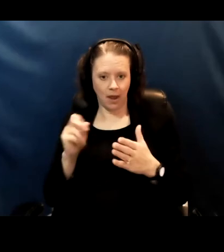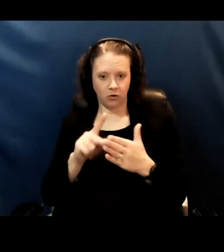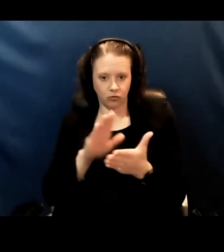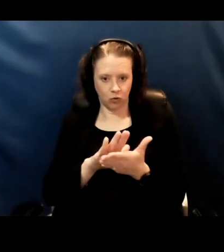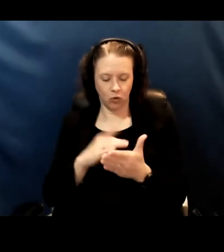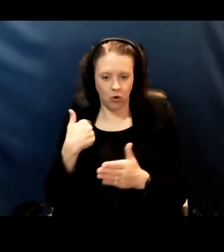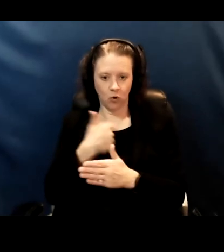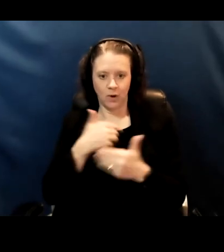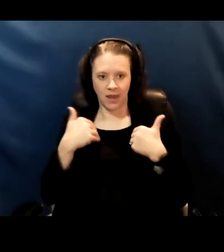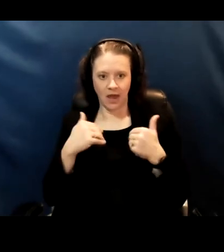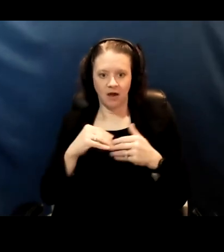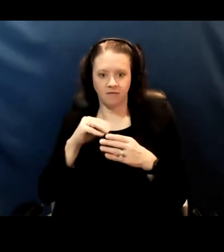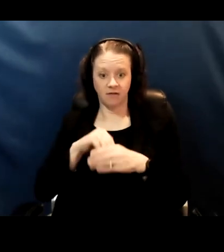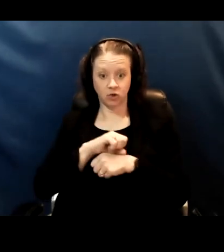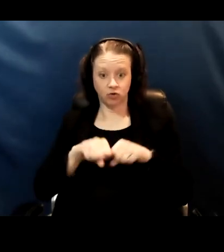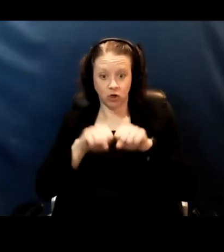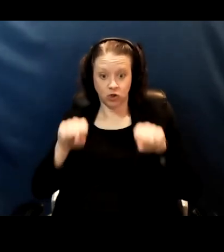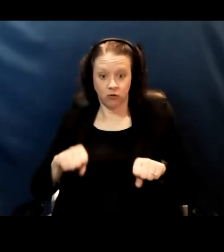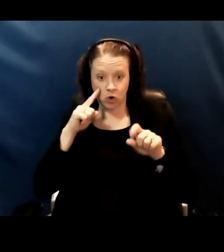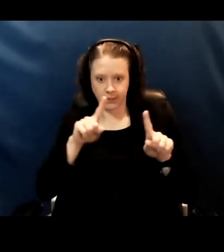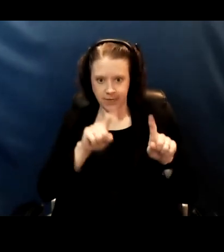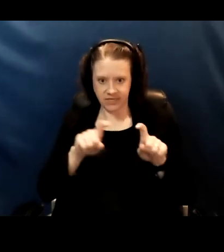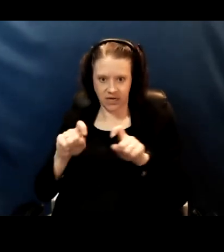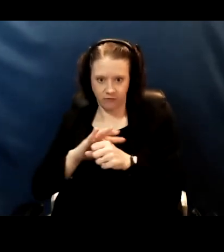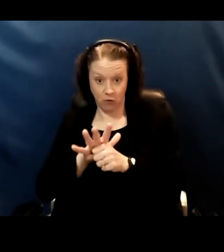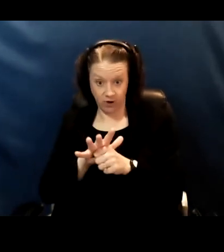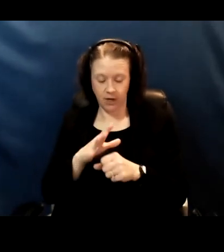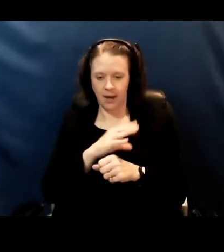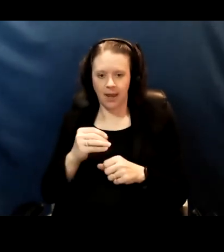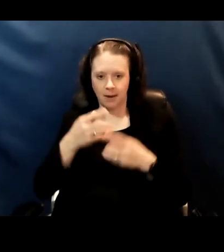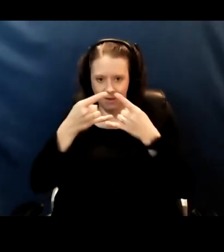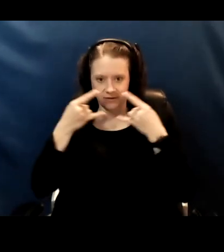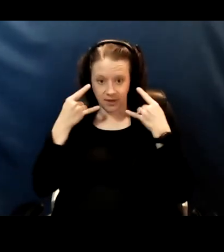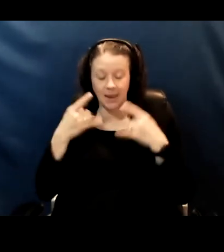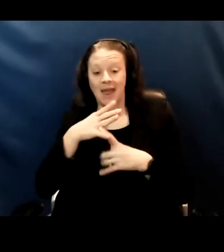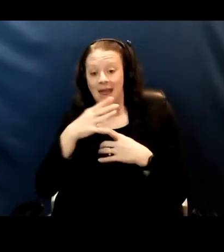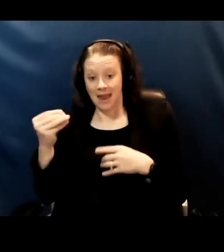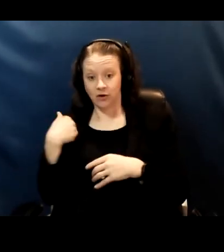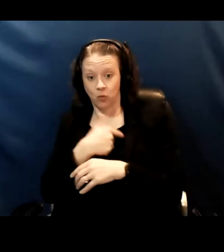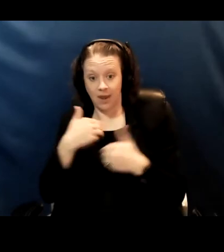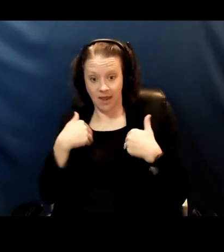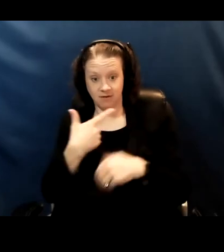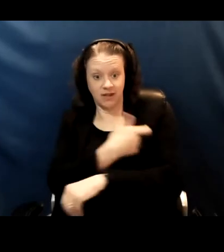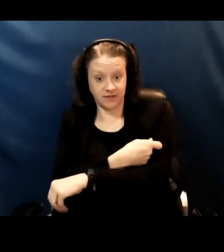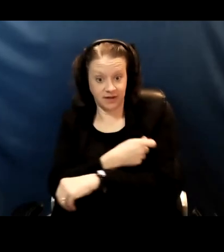and infrastructure for masking and we have a vaccine. So I think that at this point we are in a place